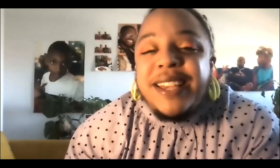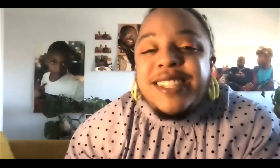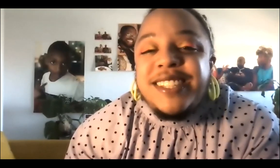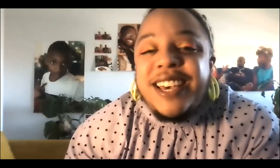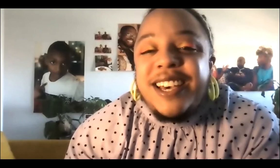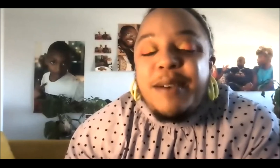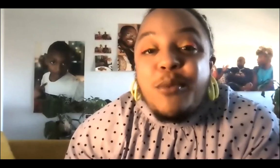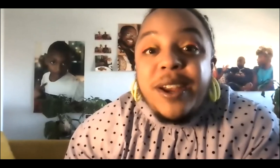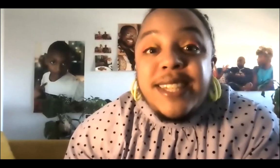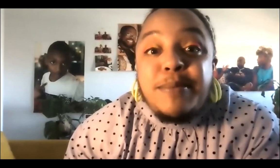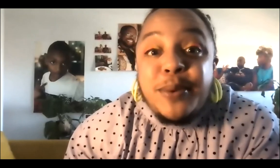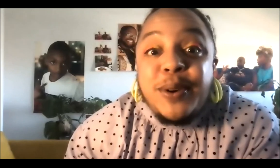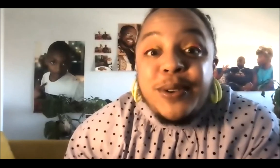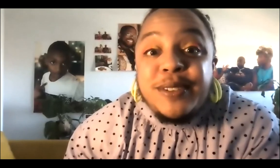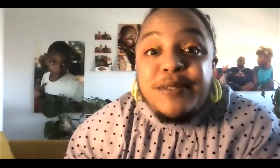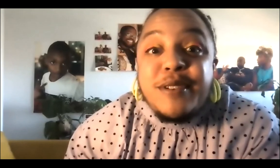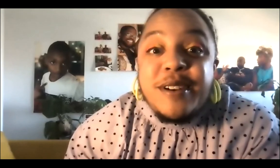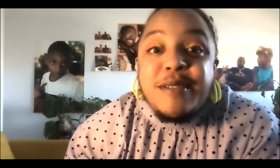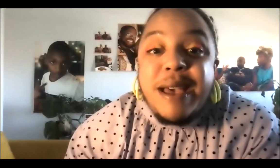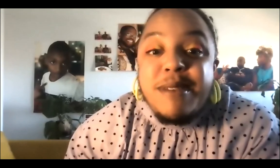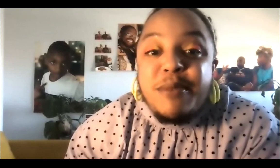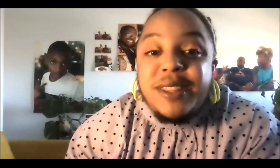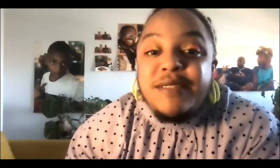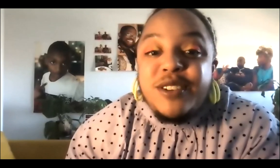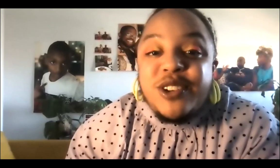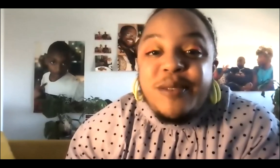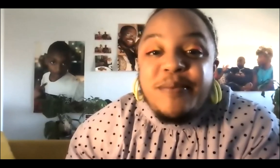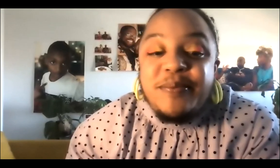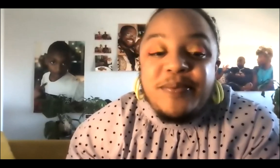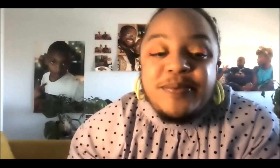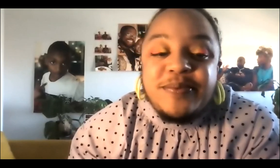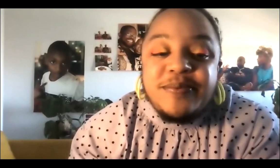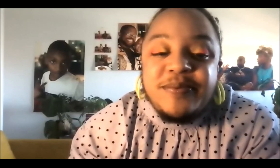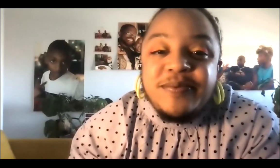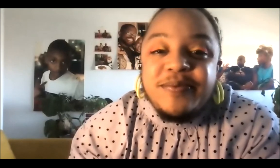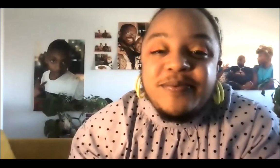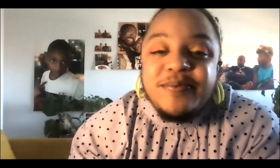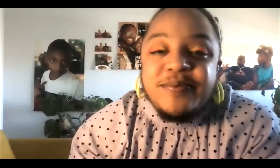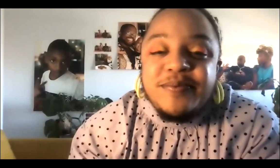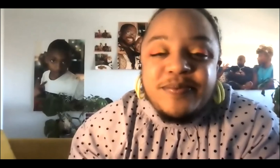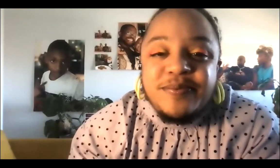more accepting world for Mad people in the future.